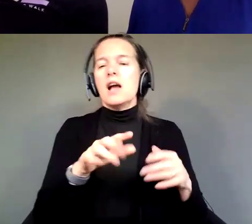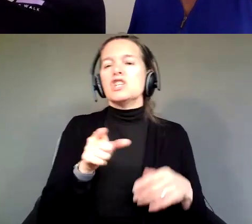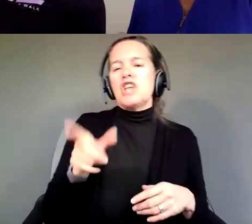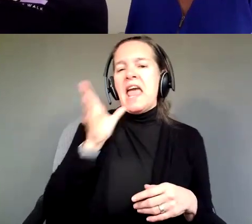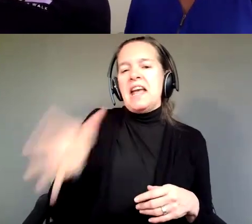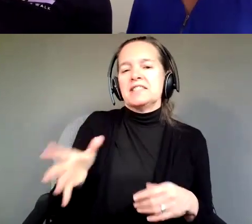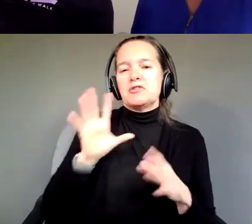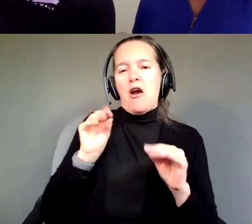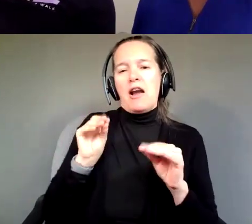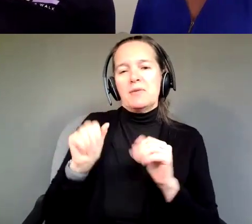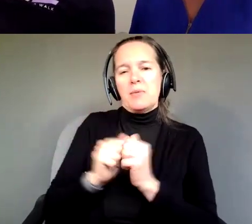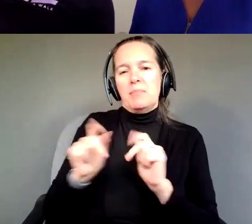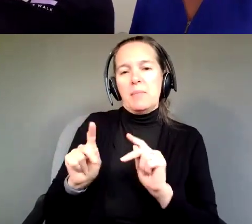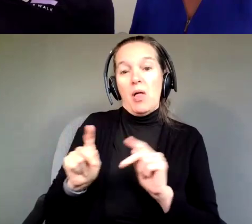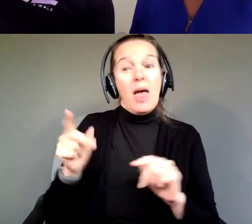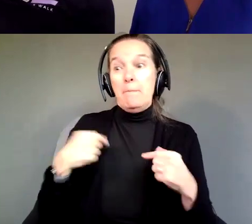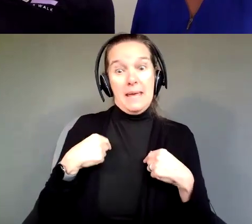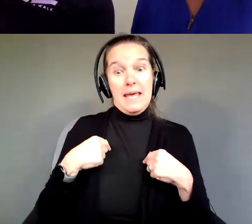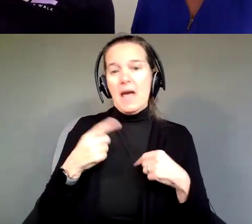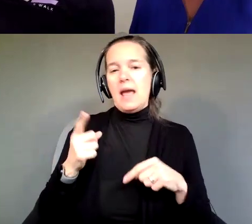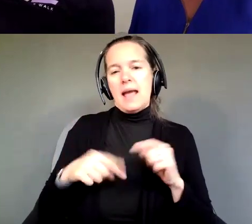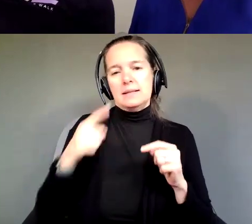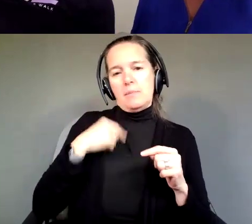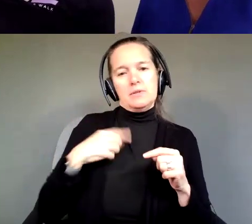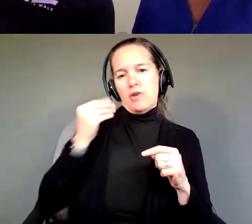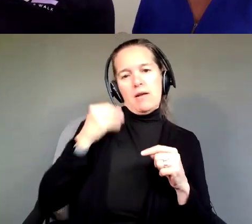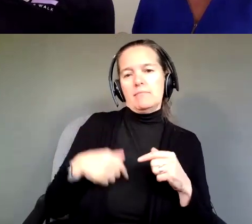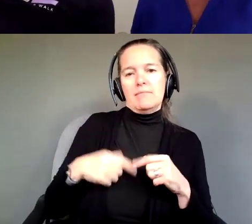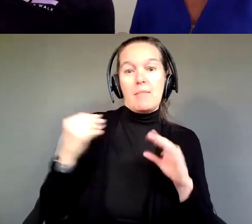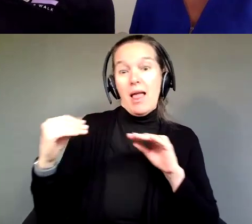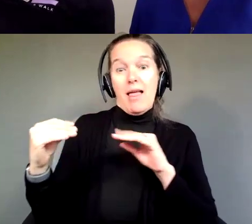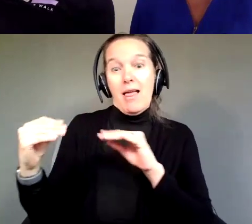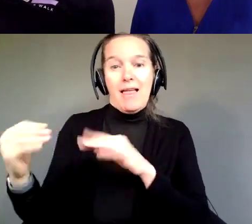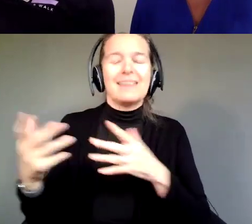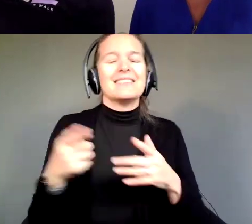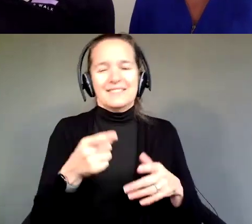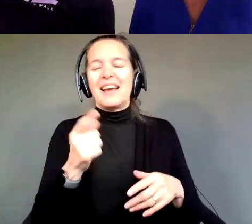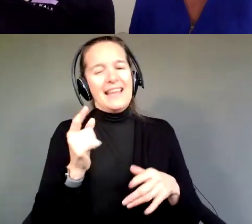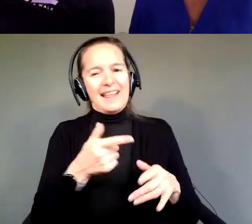Me, on the other hand, they can't get me to shut up. He loves it! So, that's what he does.